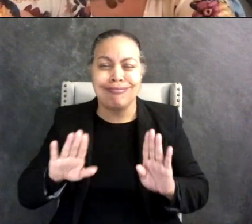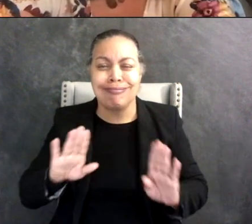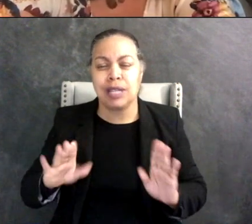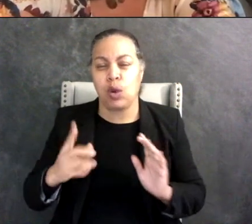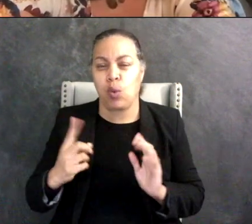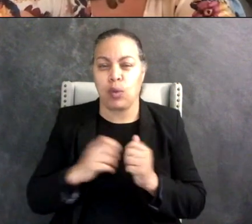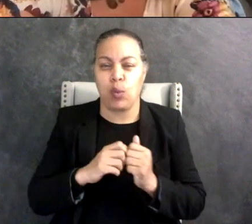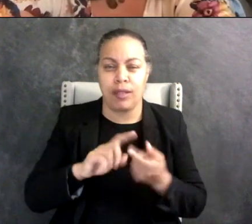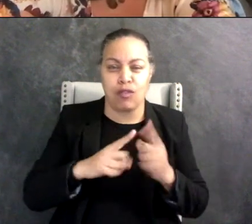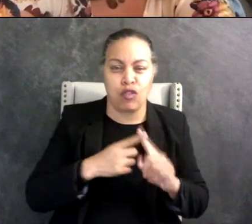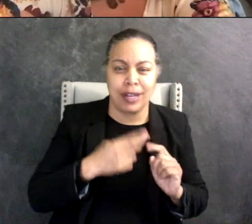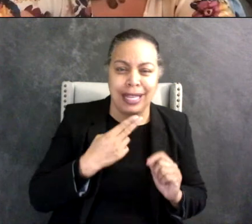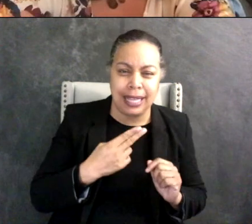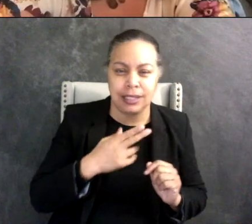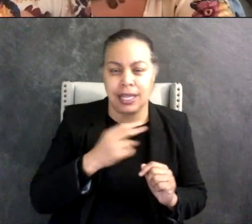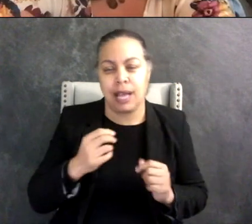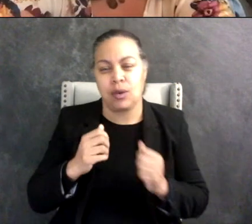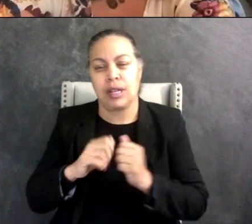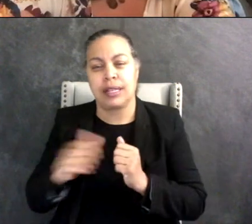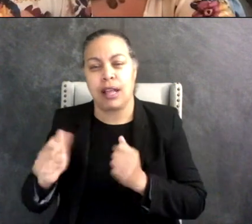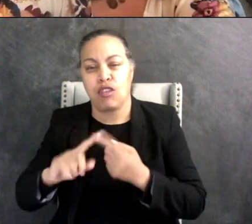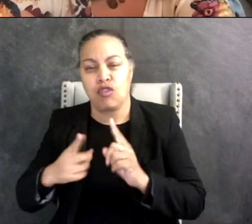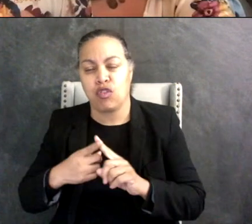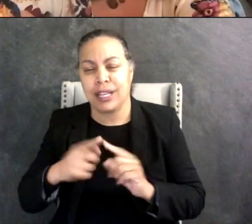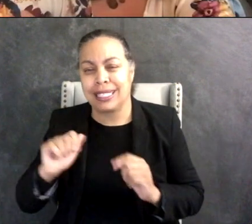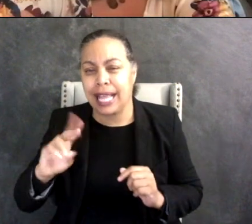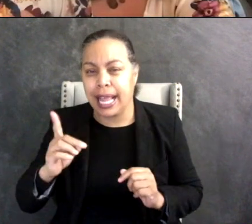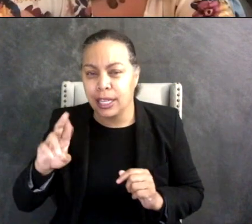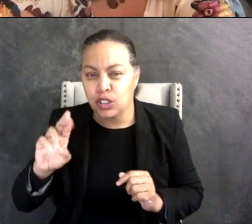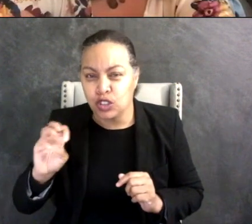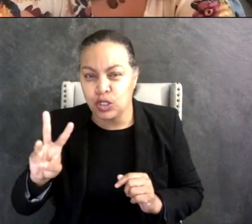and one of his friend Andrew, and one of him with his cousin, and the